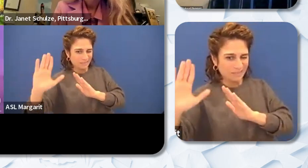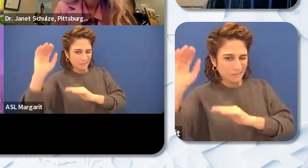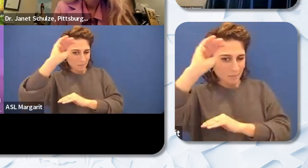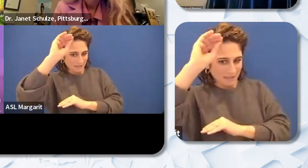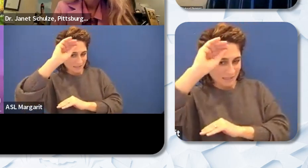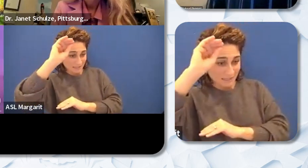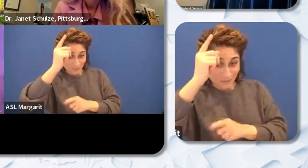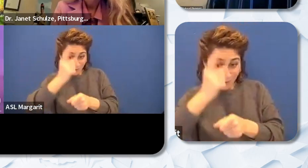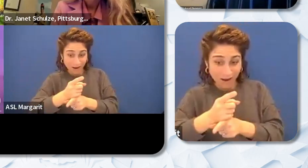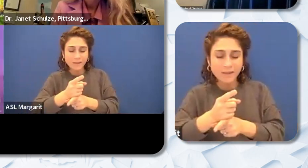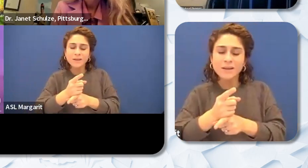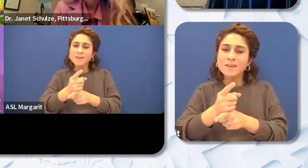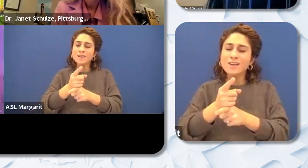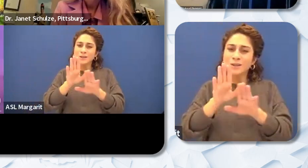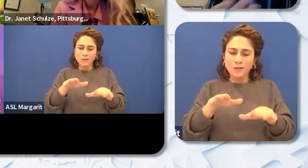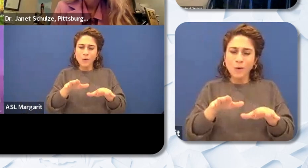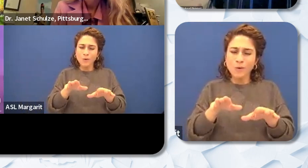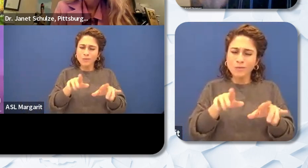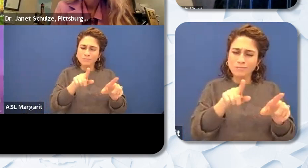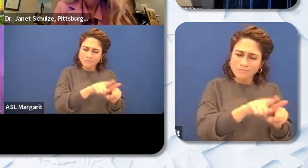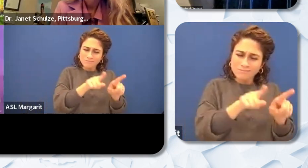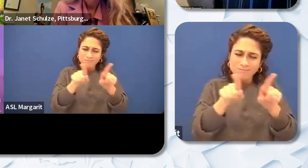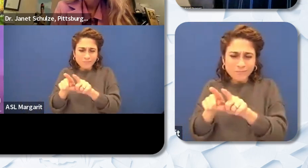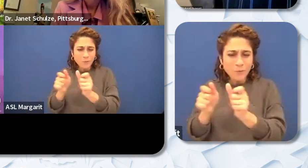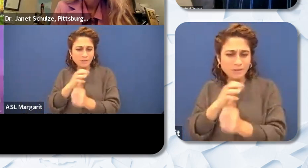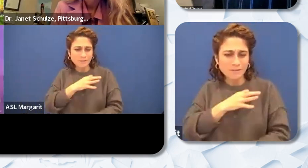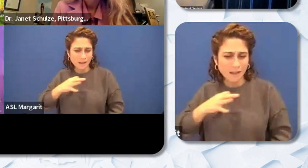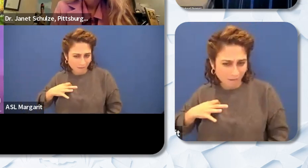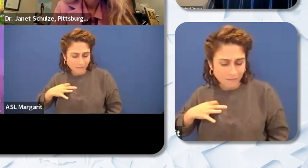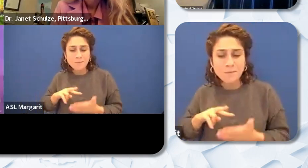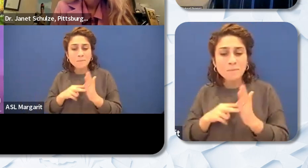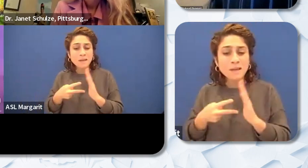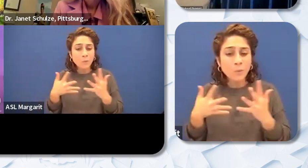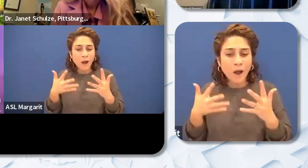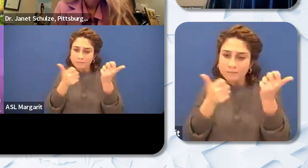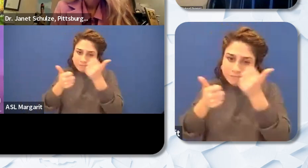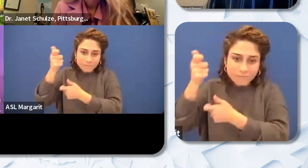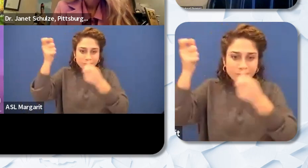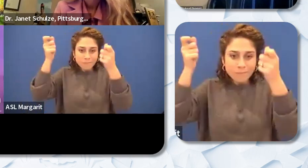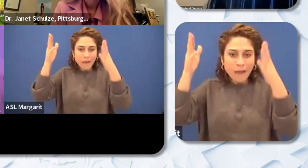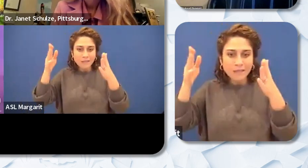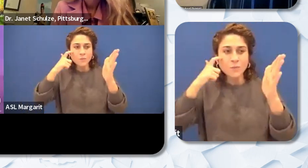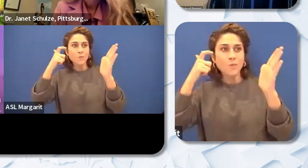so admin making sure that they are recognizing their Black teachers you know if they have any